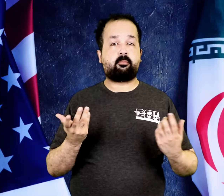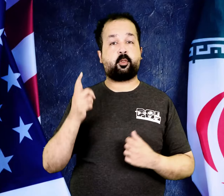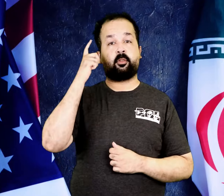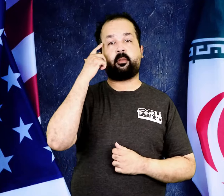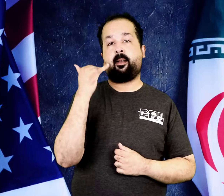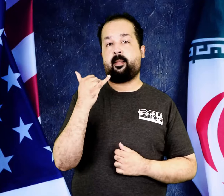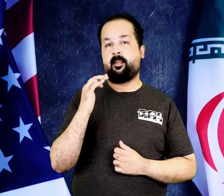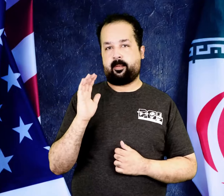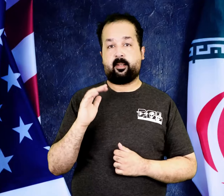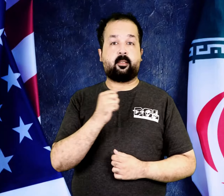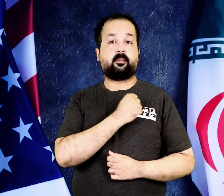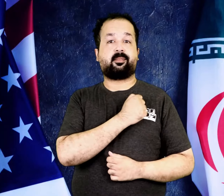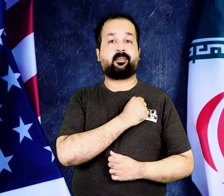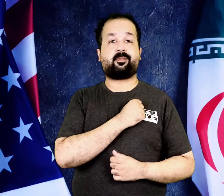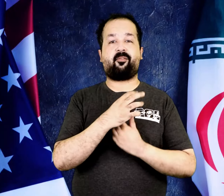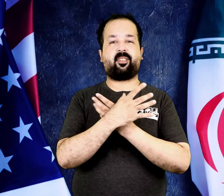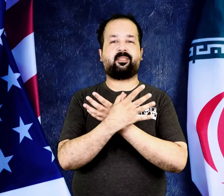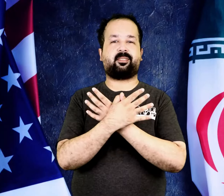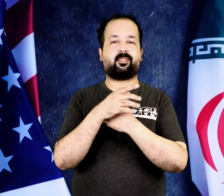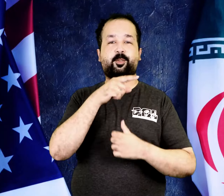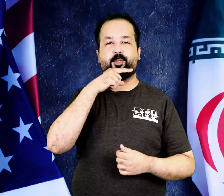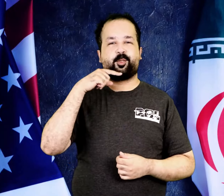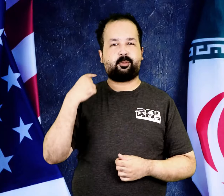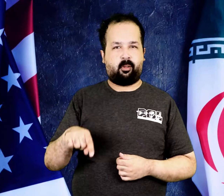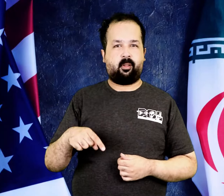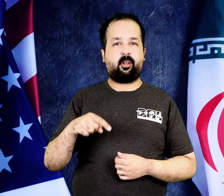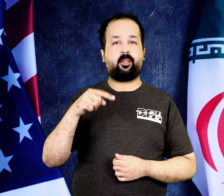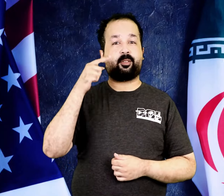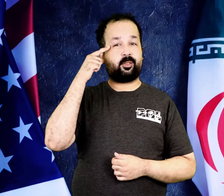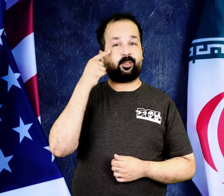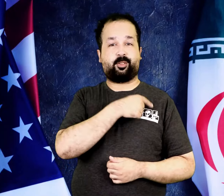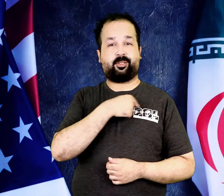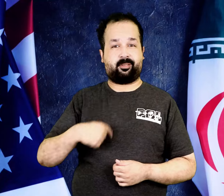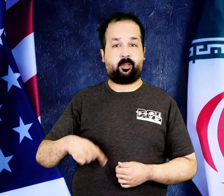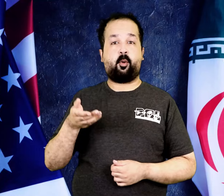Iranian Foreign Minister Ali Bagheri expressed intentions to strengthen relations with Russia, China,